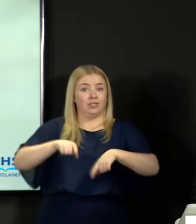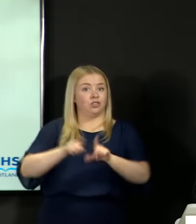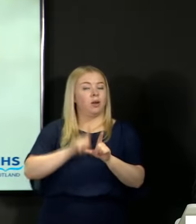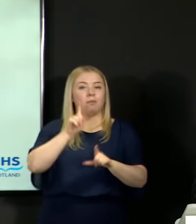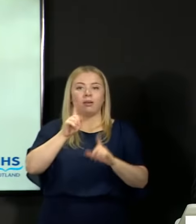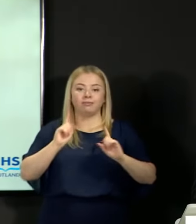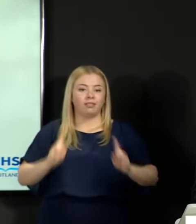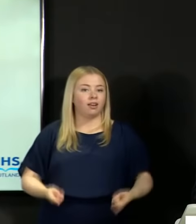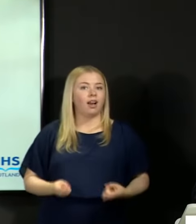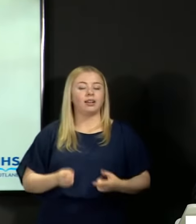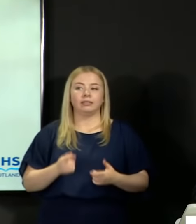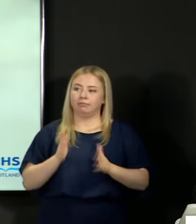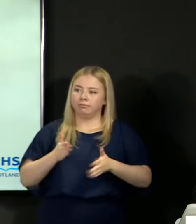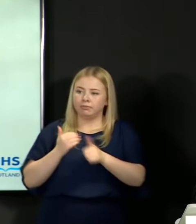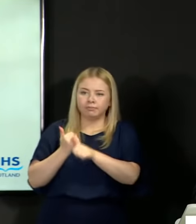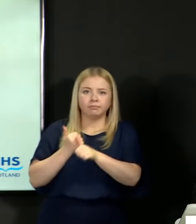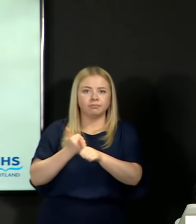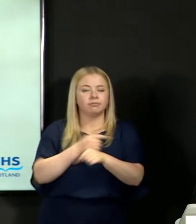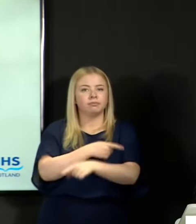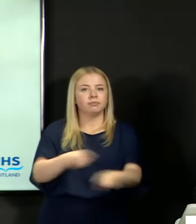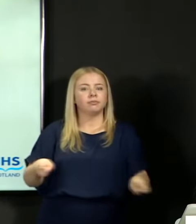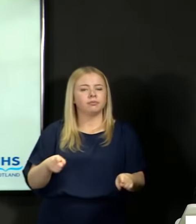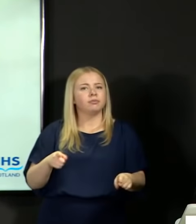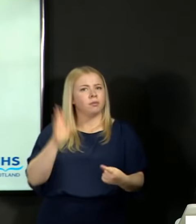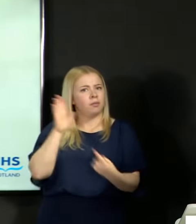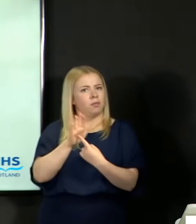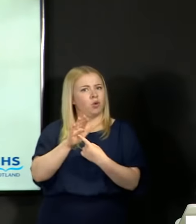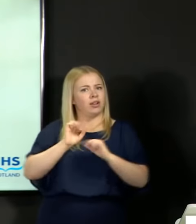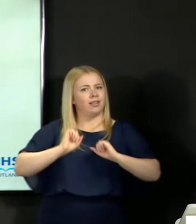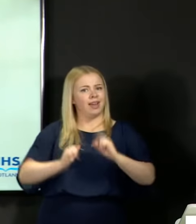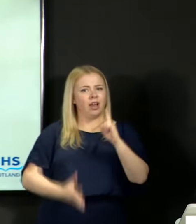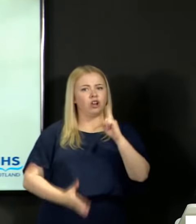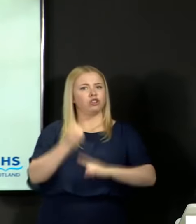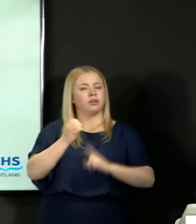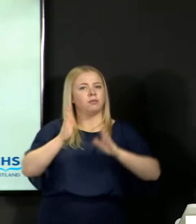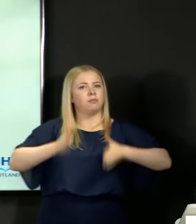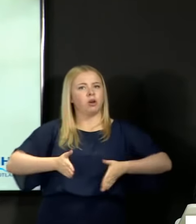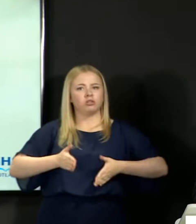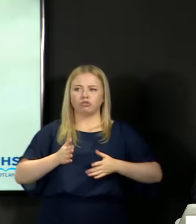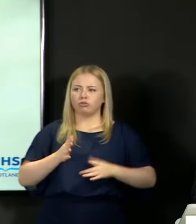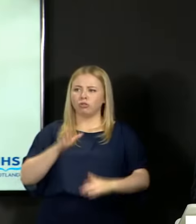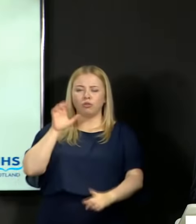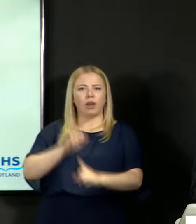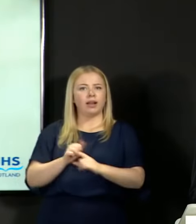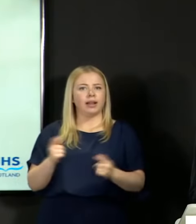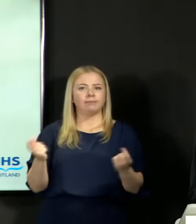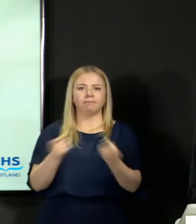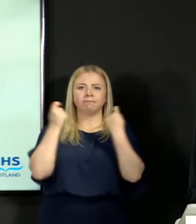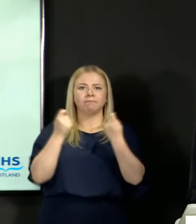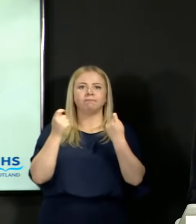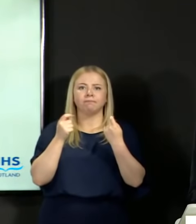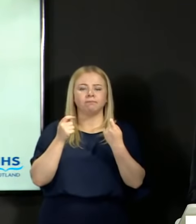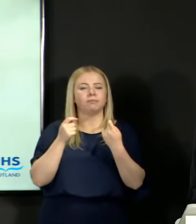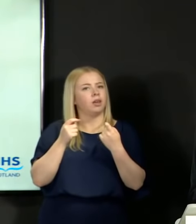It's always been imperative that their achievements had to be rightly and fairly recognized I made it clear that I wanted the 2020